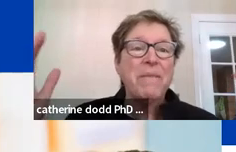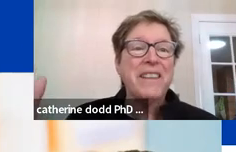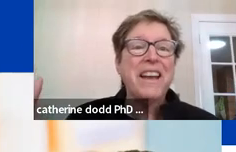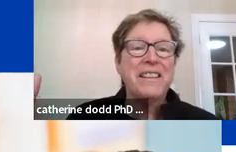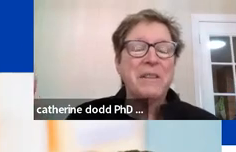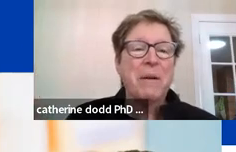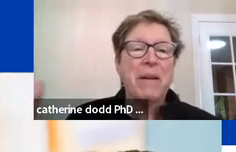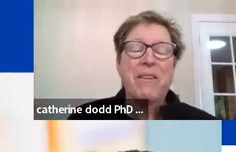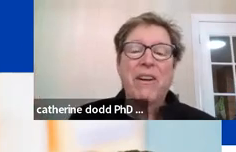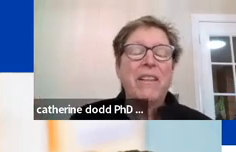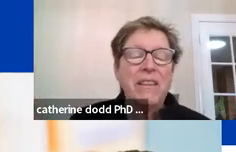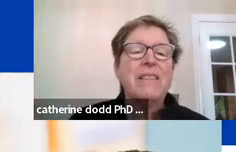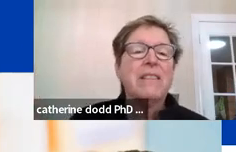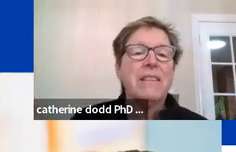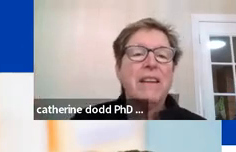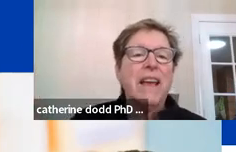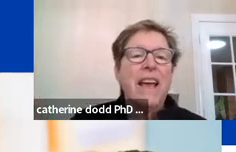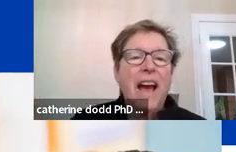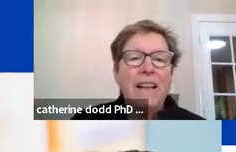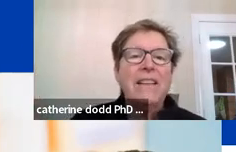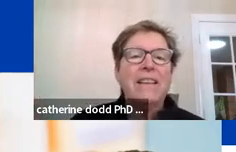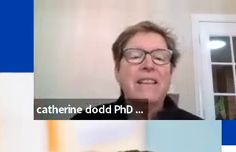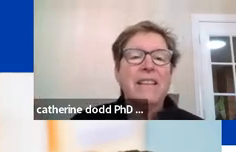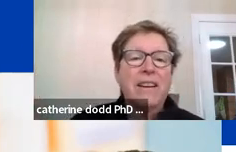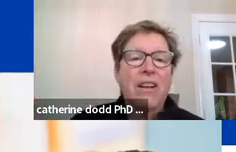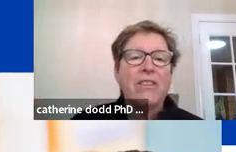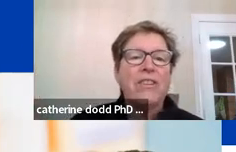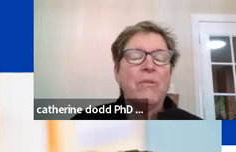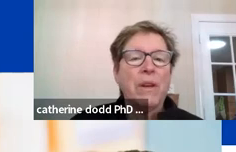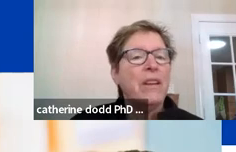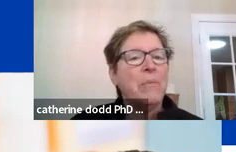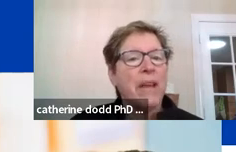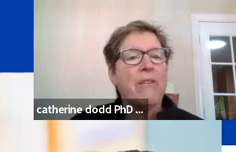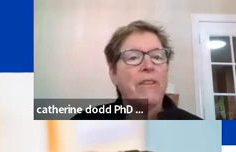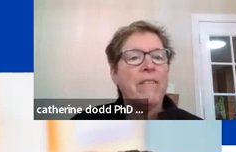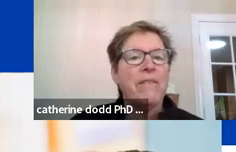know i'm a scientist by background, and this is untested technology that we need to be careful of.